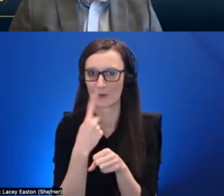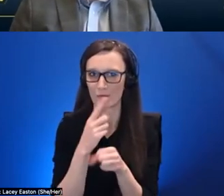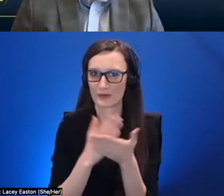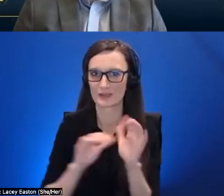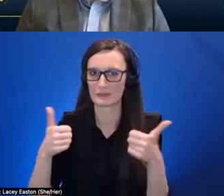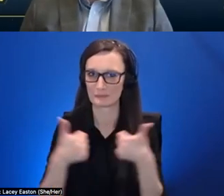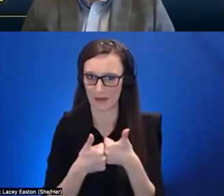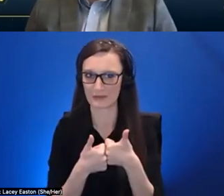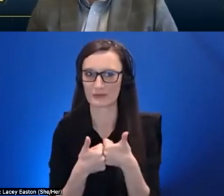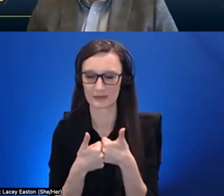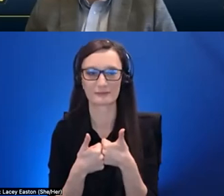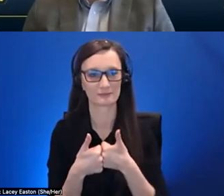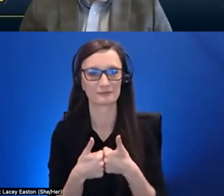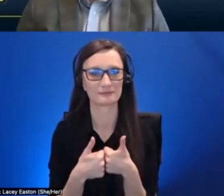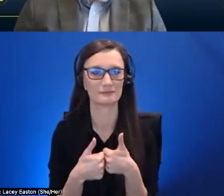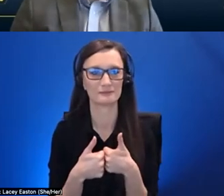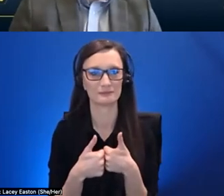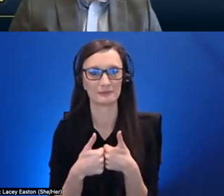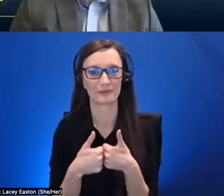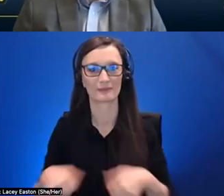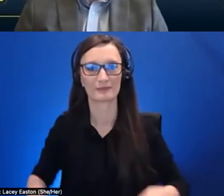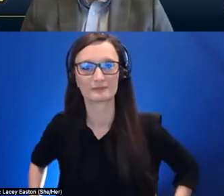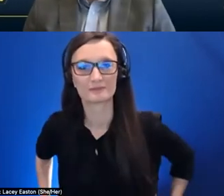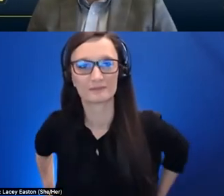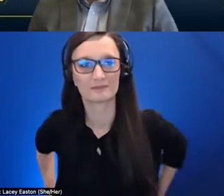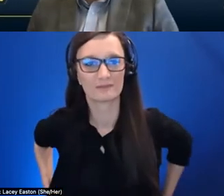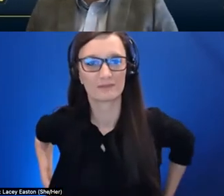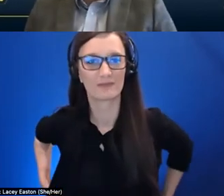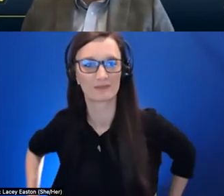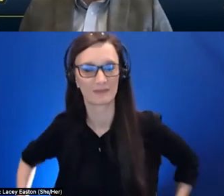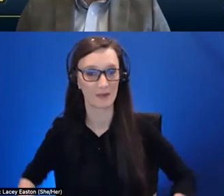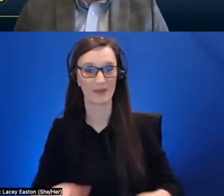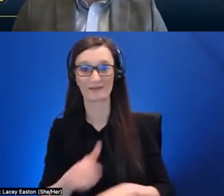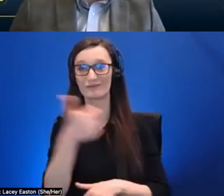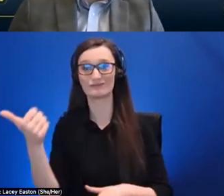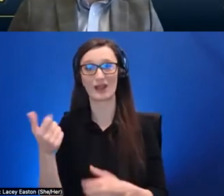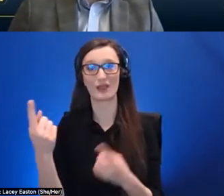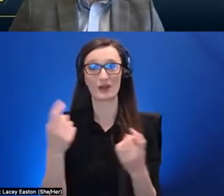but i i'll also welcome other questions from the audience i got one on the slack and so